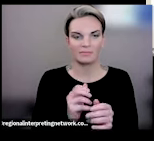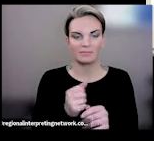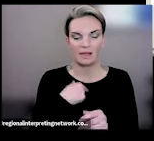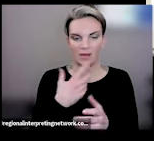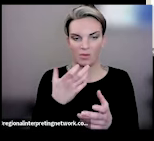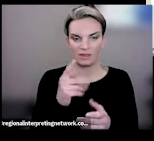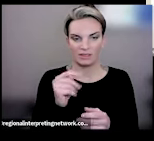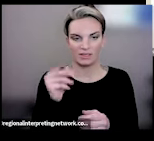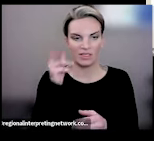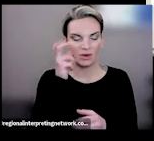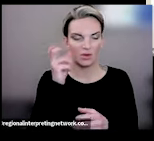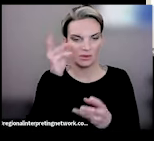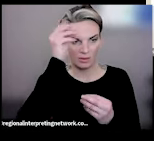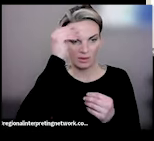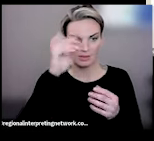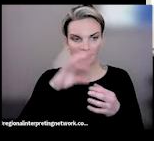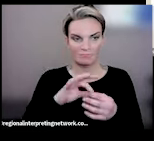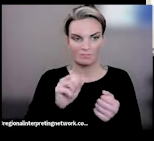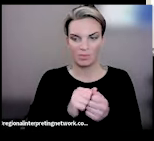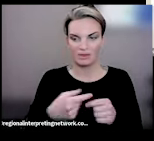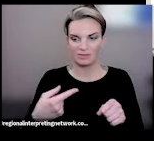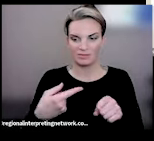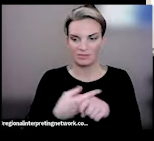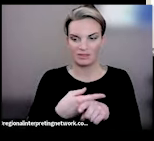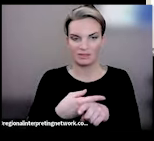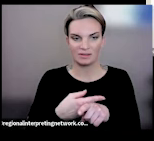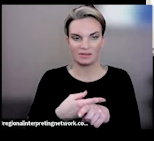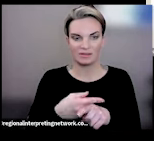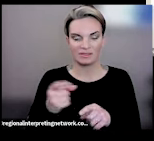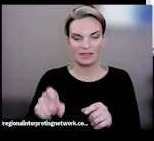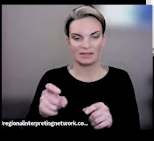hear thoughts on conflicting nutritional needs. I have chronic low sodium but also